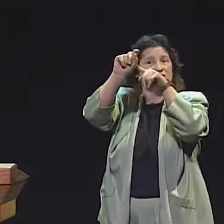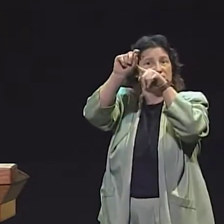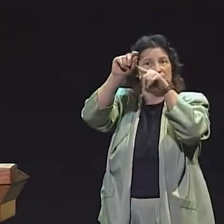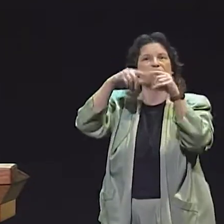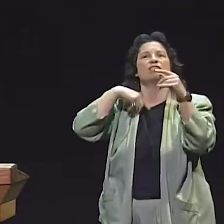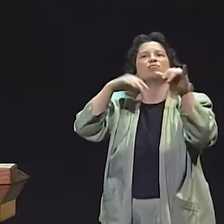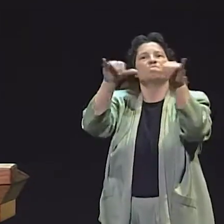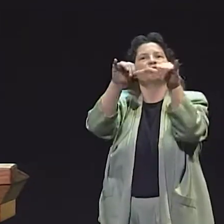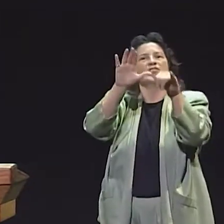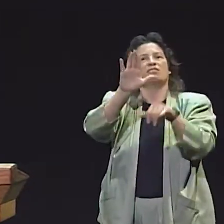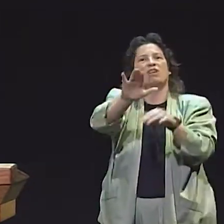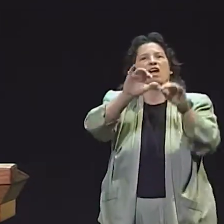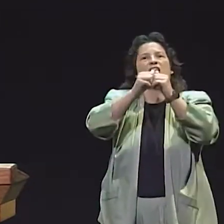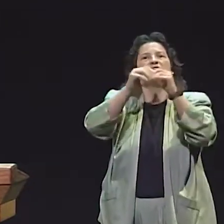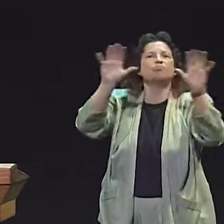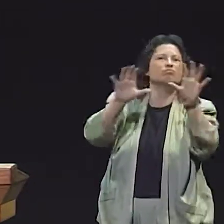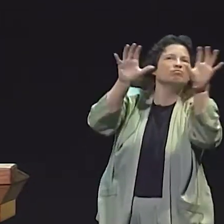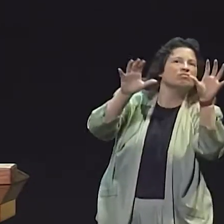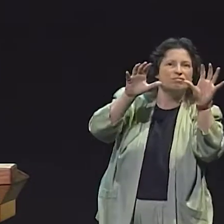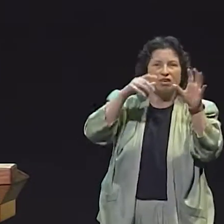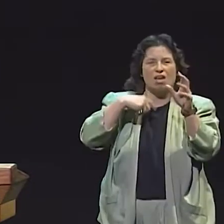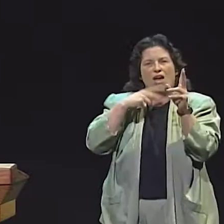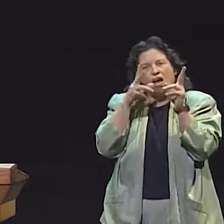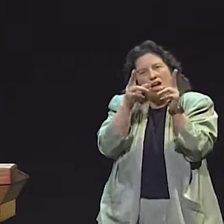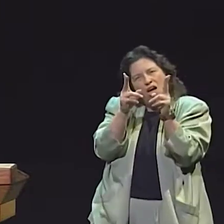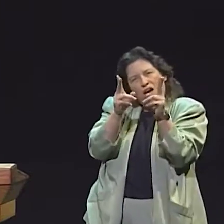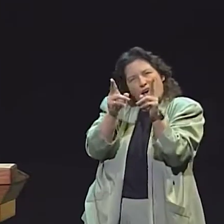THAT MARK CLAUSES IN ASL.